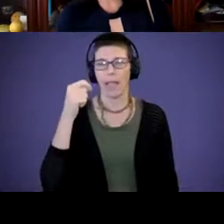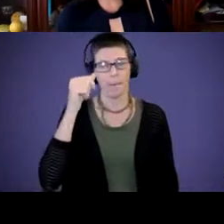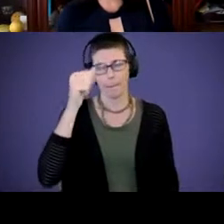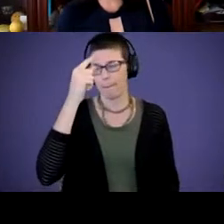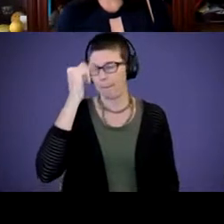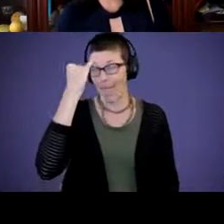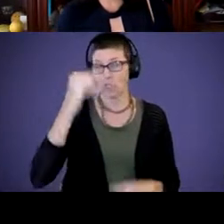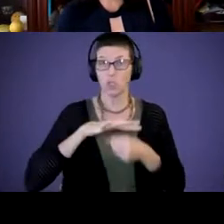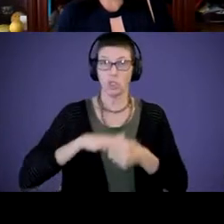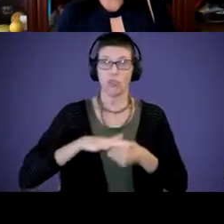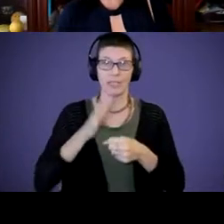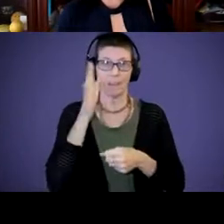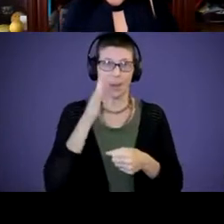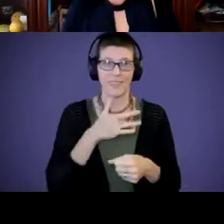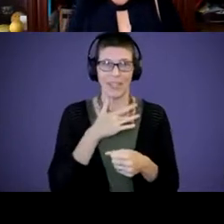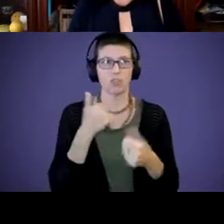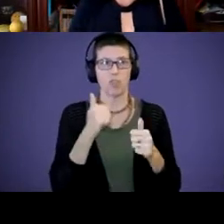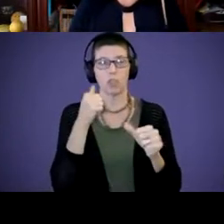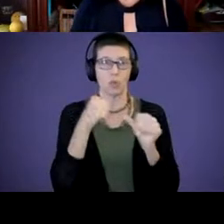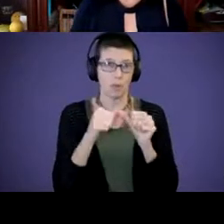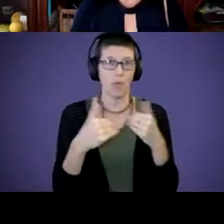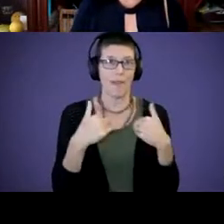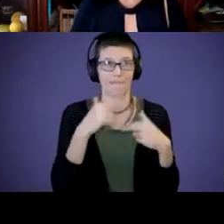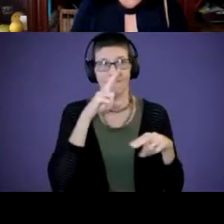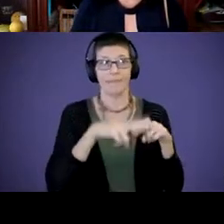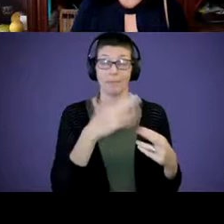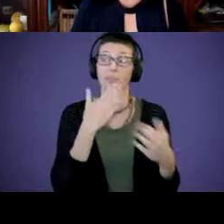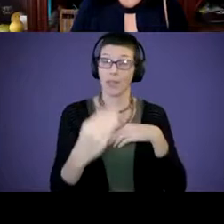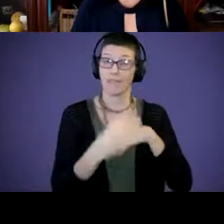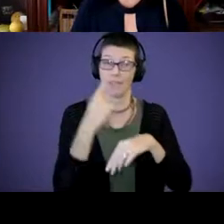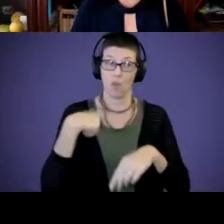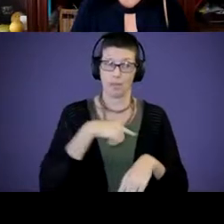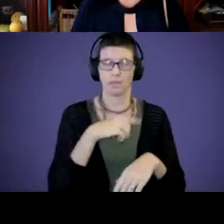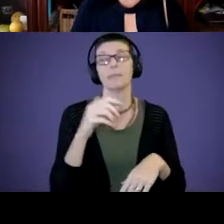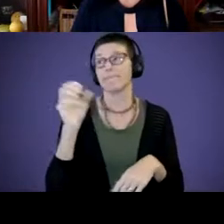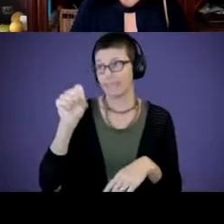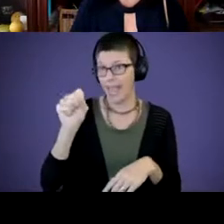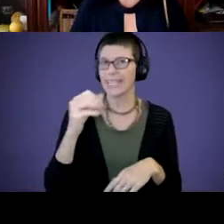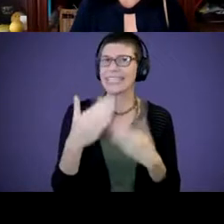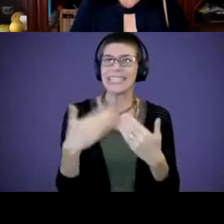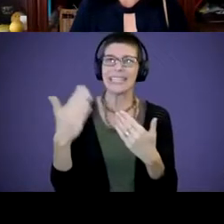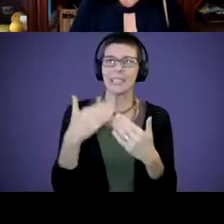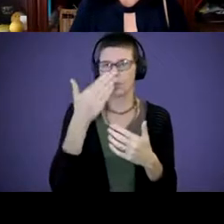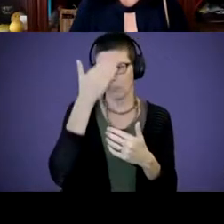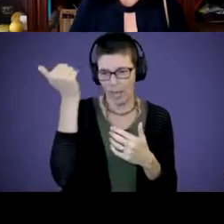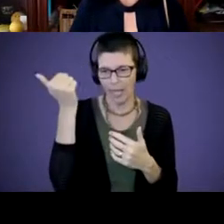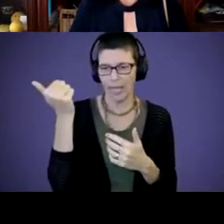to have fun, good advice for us all. Thanks.” It is, and it's easy to forget that we're trying